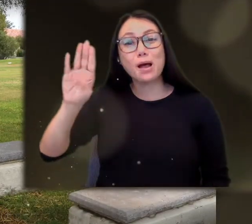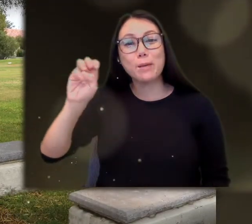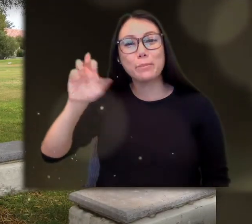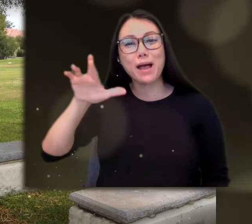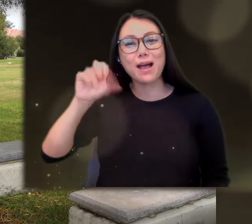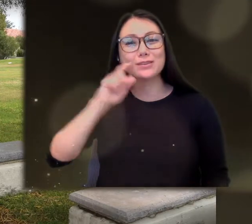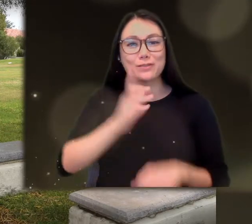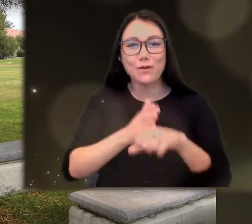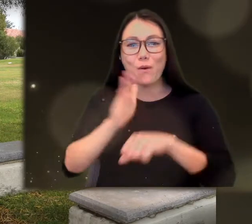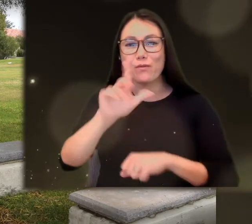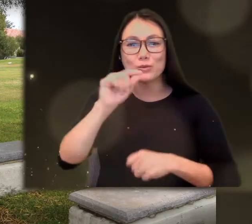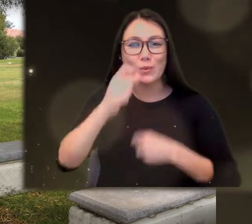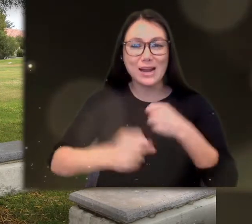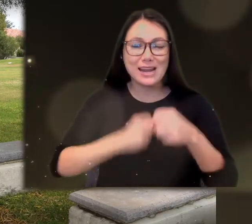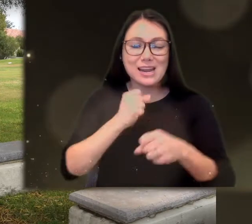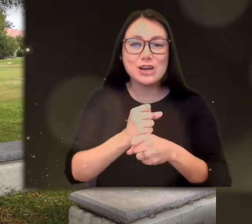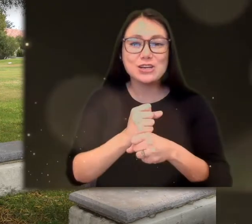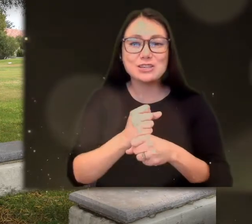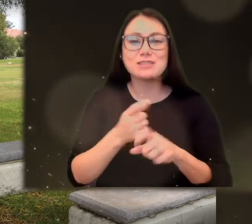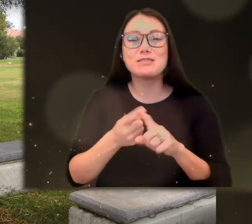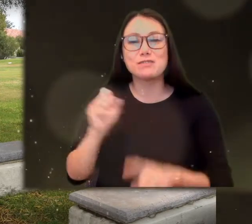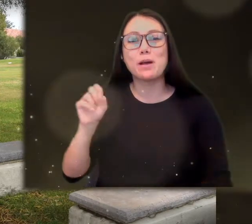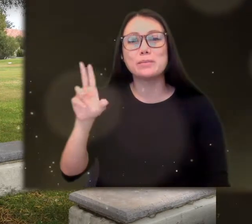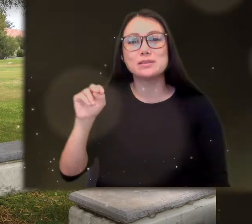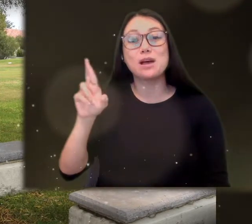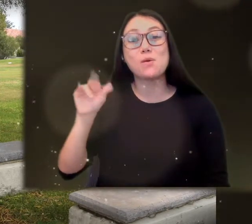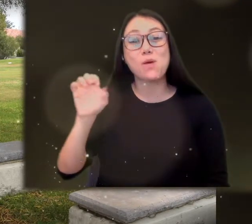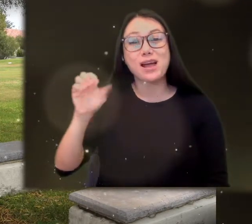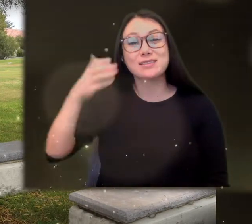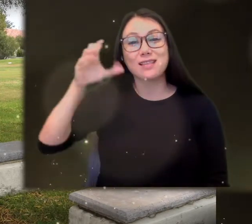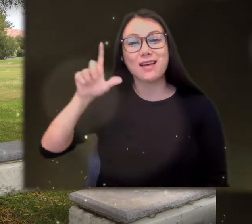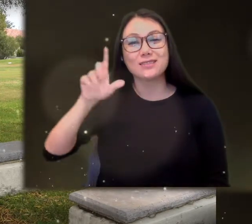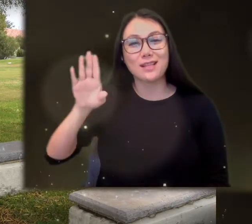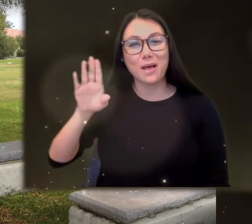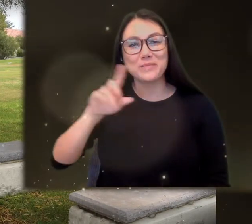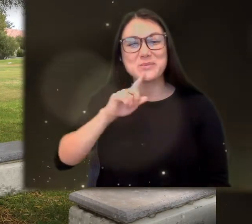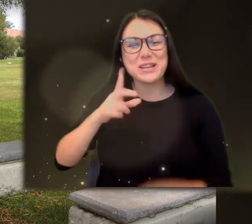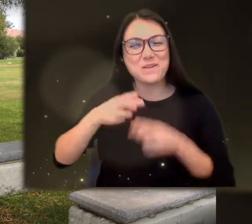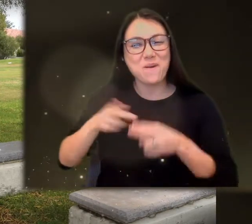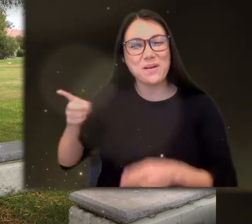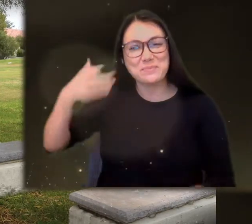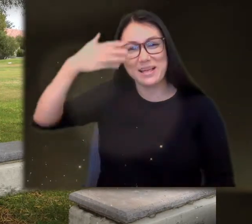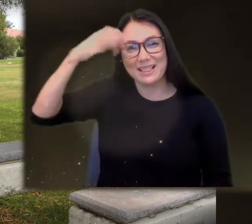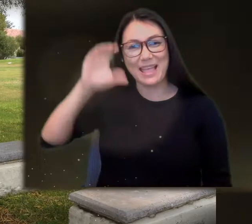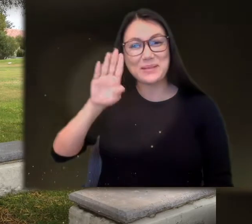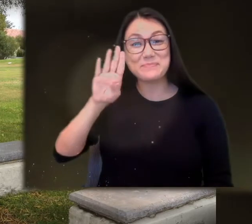MYERS FOR OVER 20 YEARS FROM THE SUNRISE LIONS CLUB AND BETTER KNOWN AS LION BOB